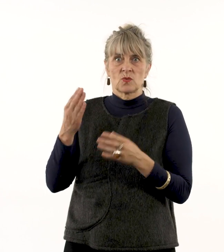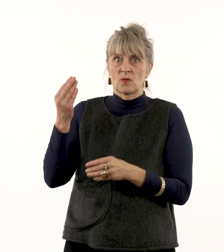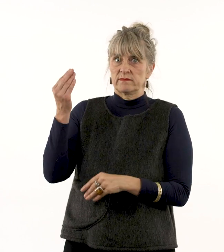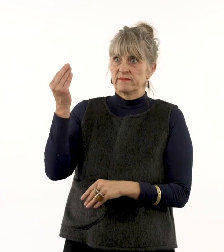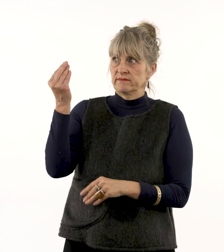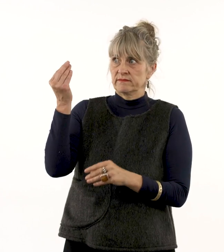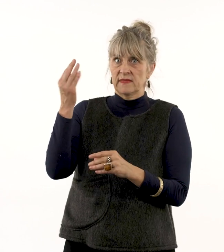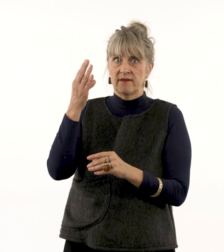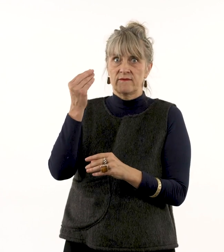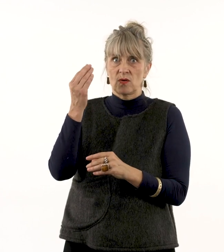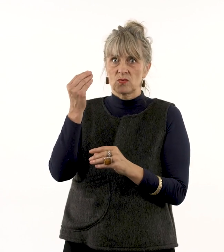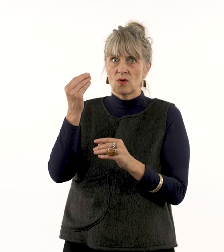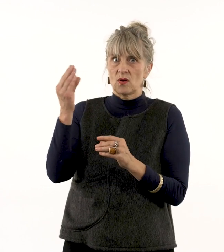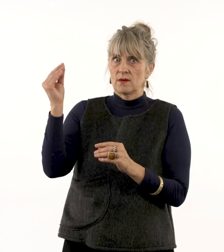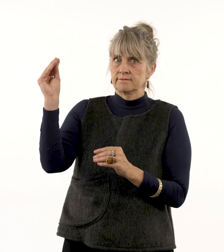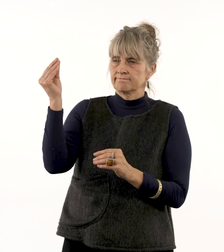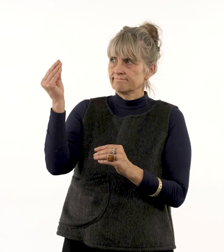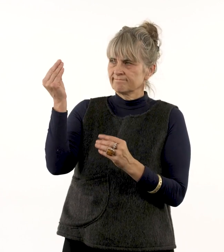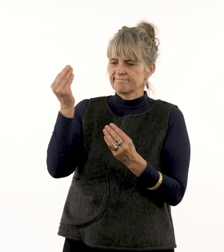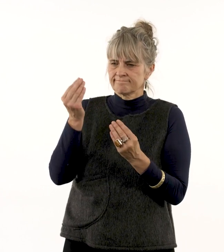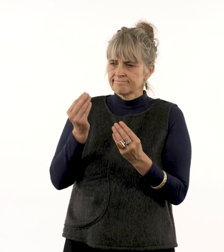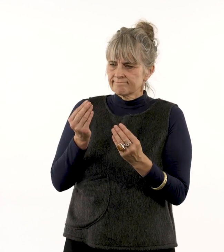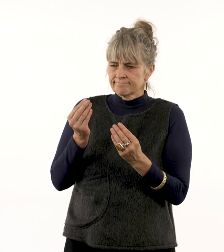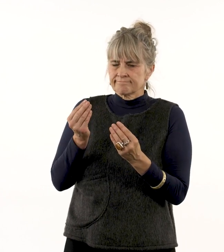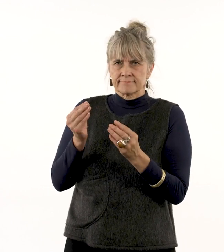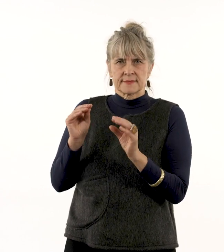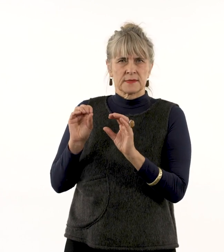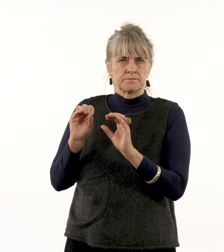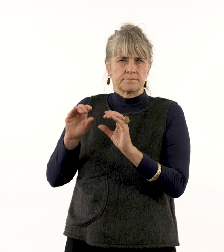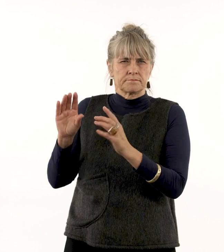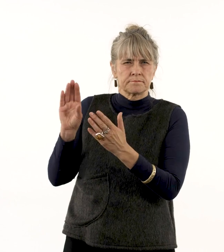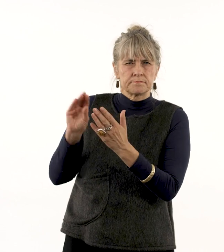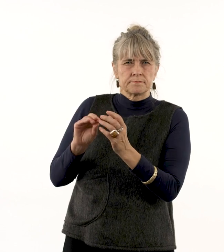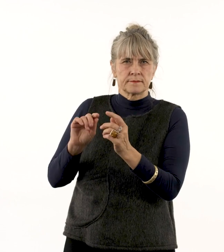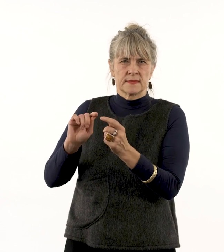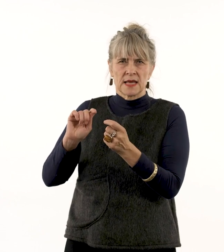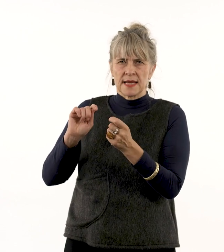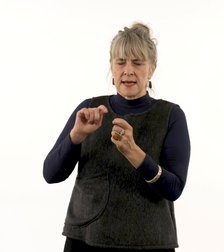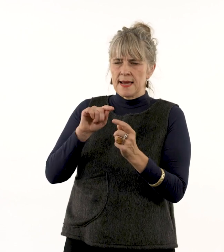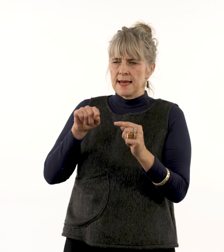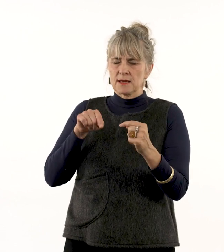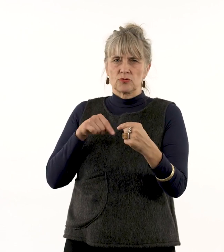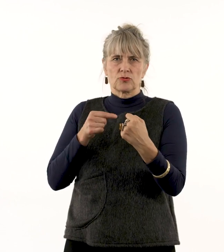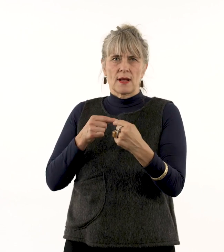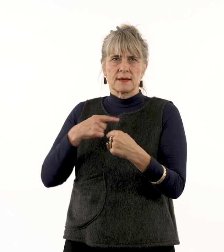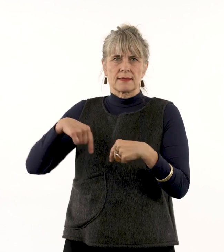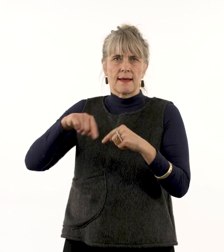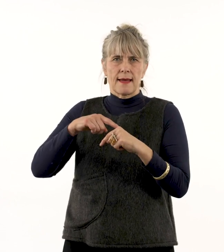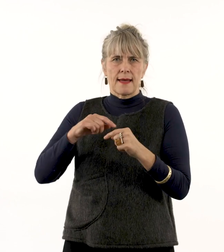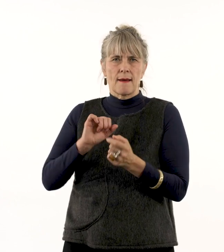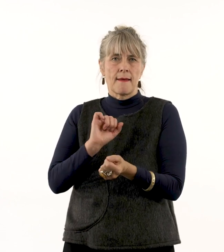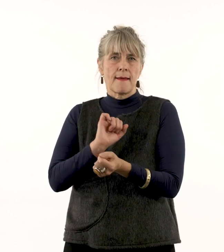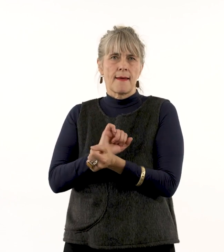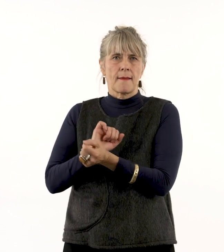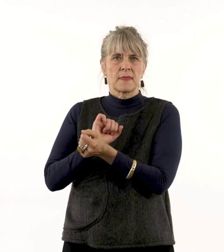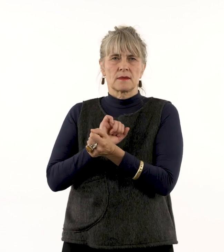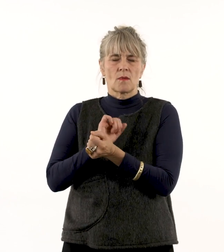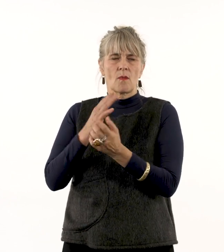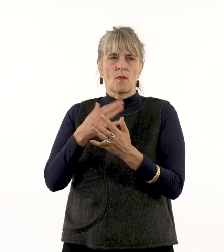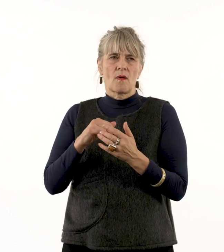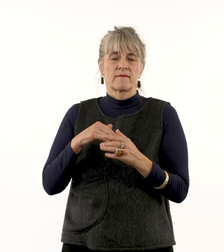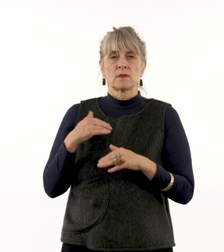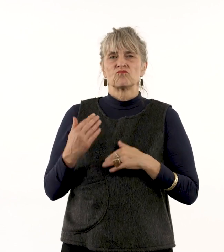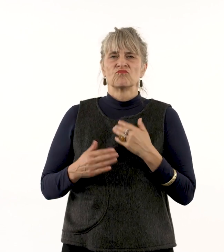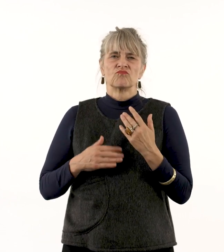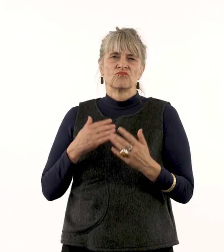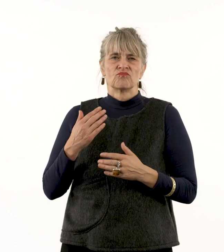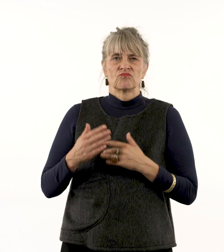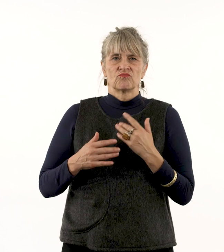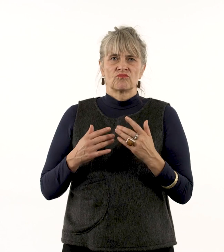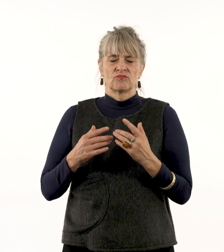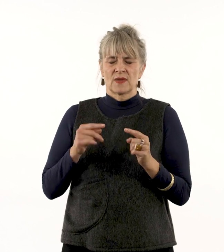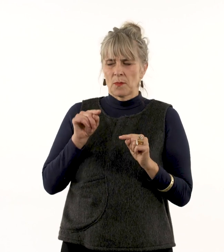With this image, Alexander shifts our habitual sense of scale